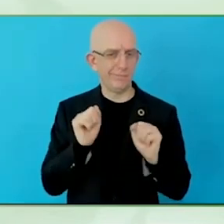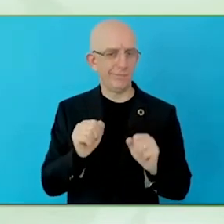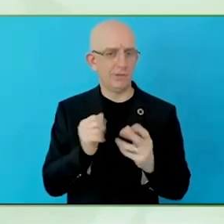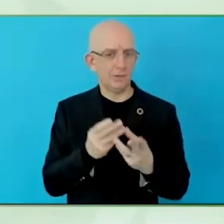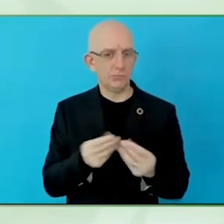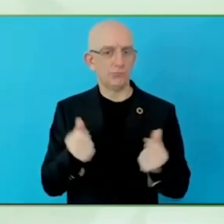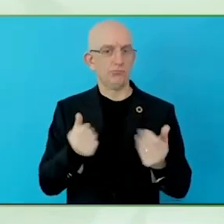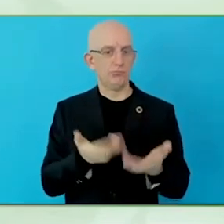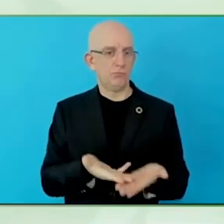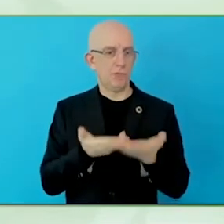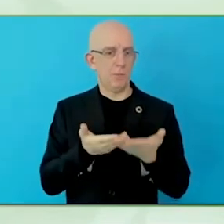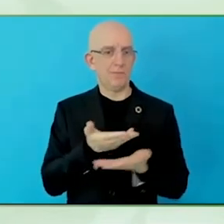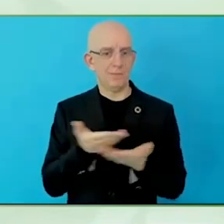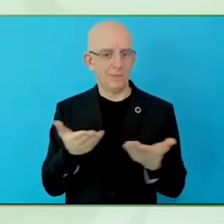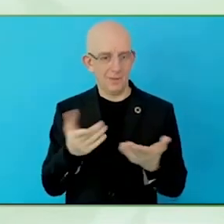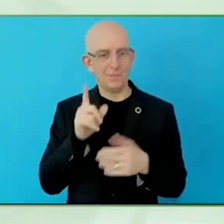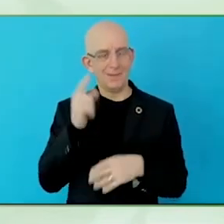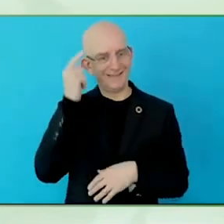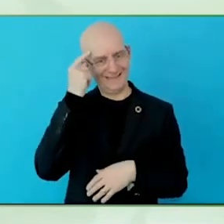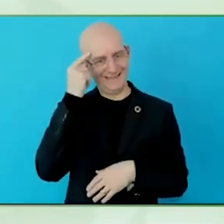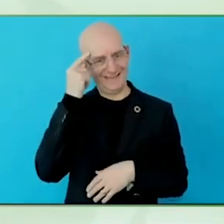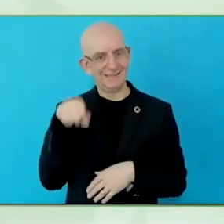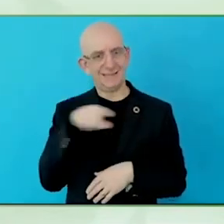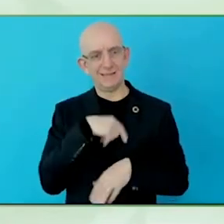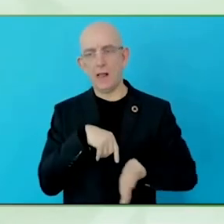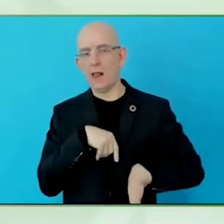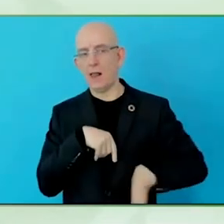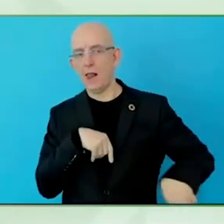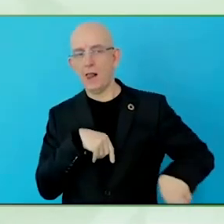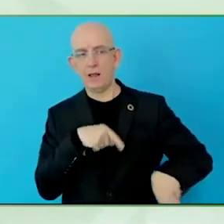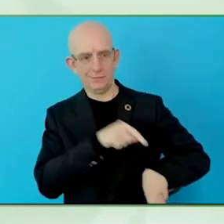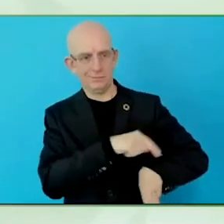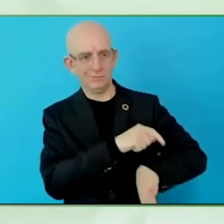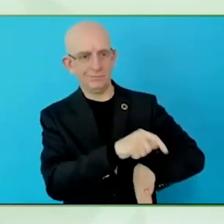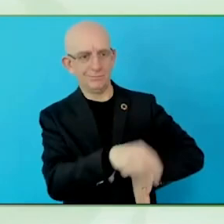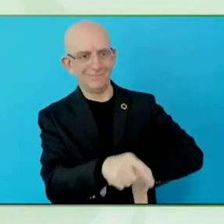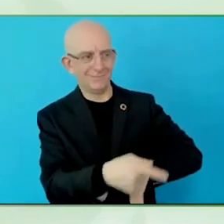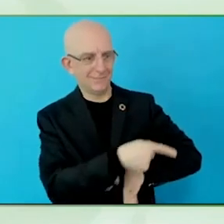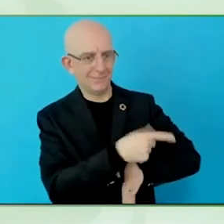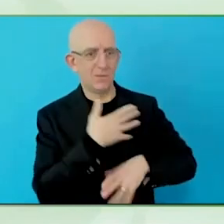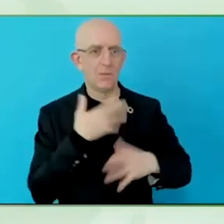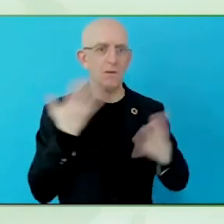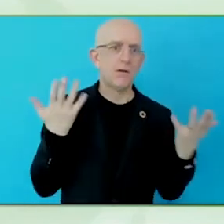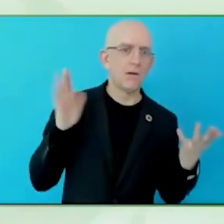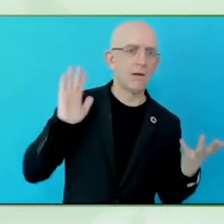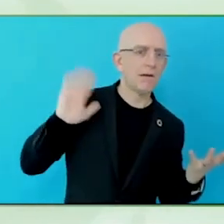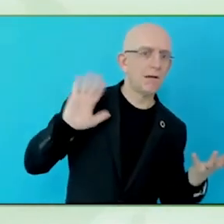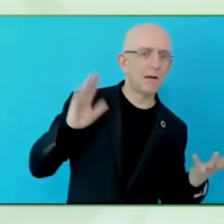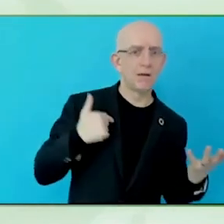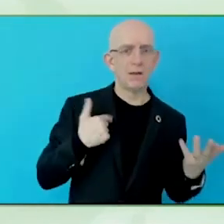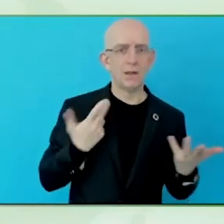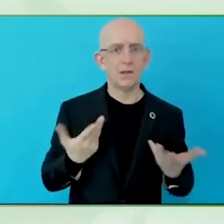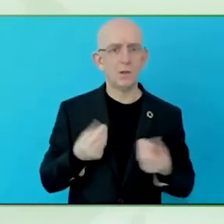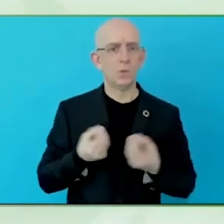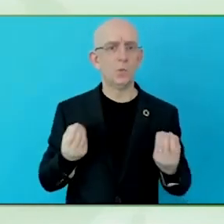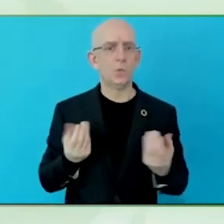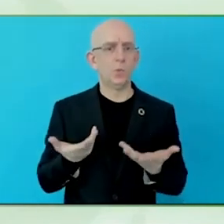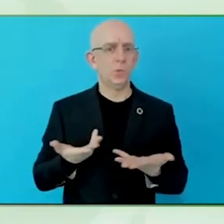developing countries, low middle income countries, and these are things where the digitalisation is not so easily done.